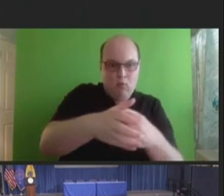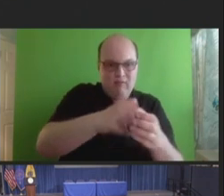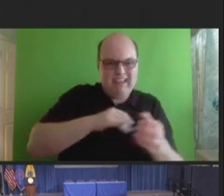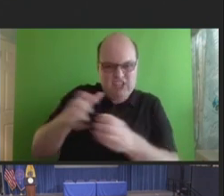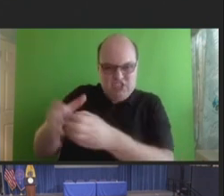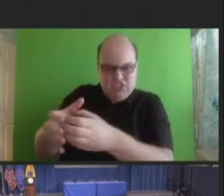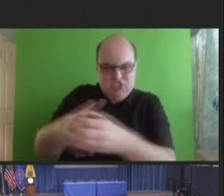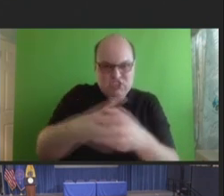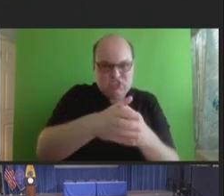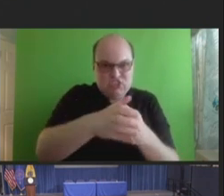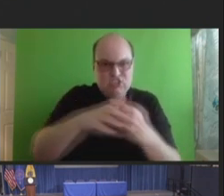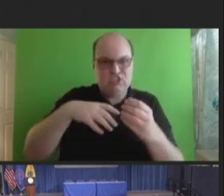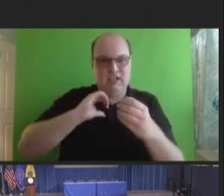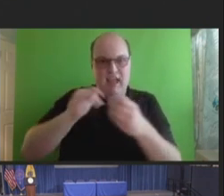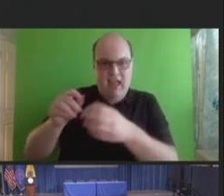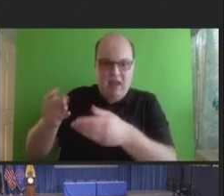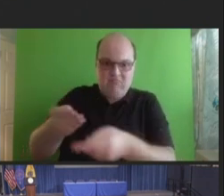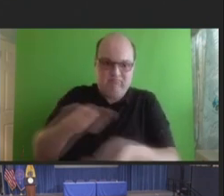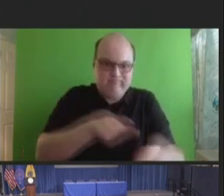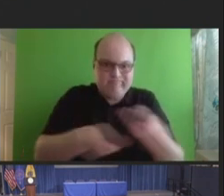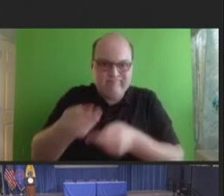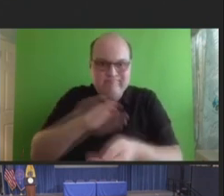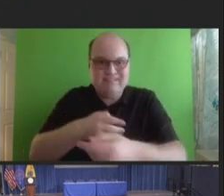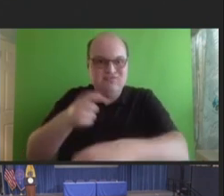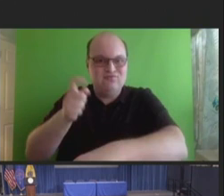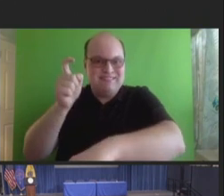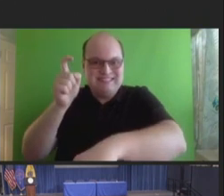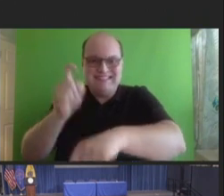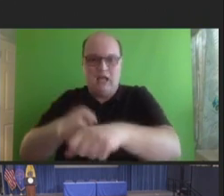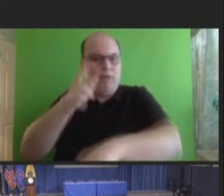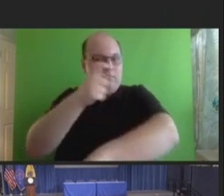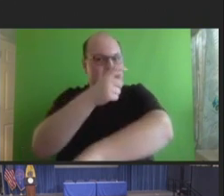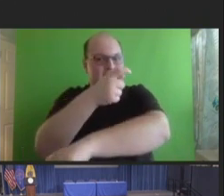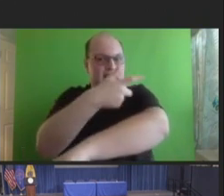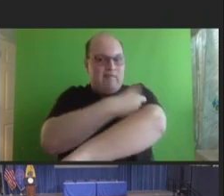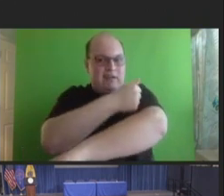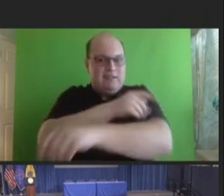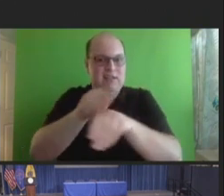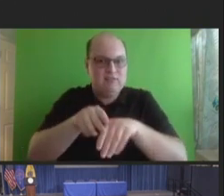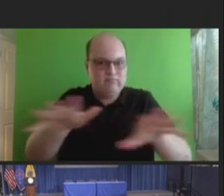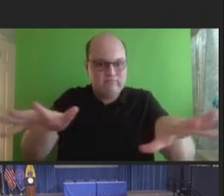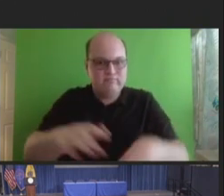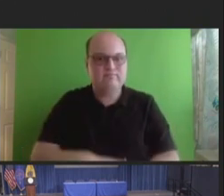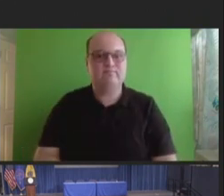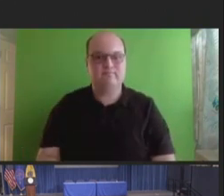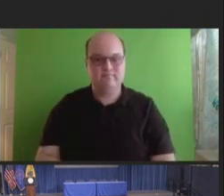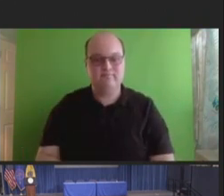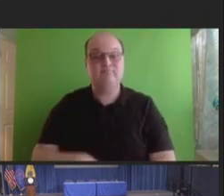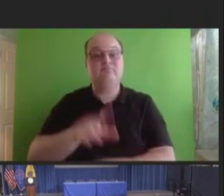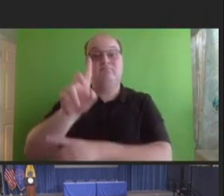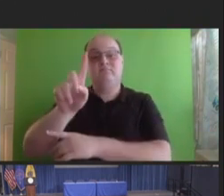vaccine stakeholders; pathways for the development of data sources to improve analytic abilities,